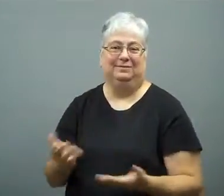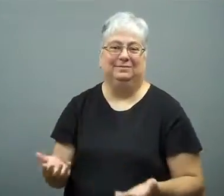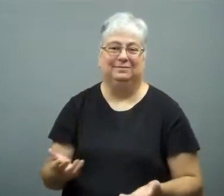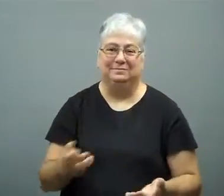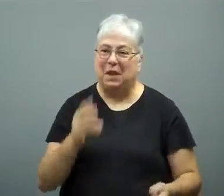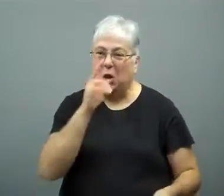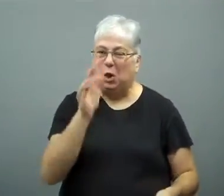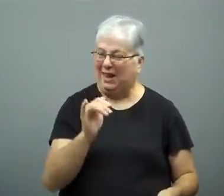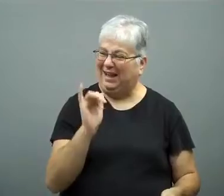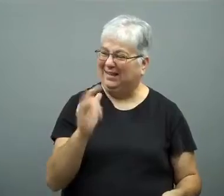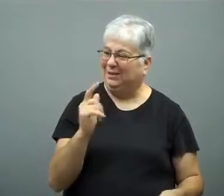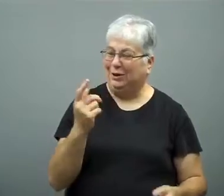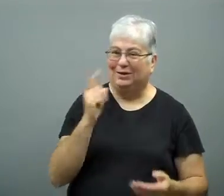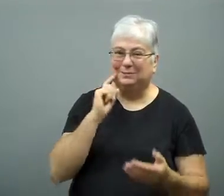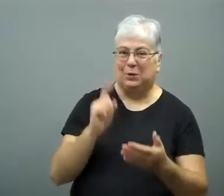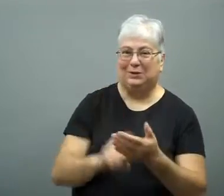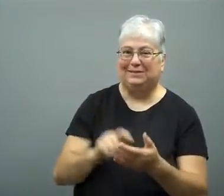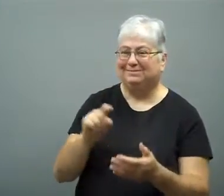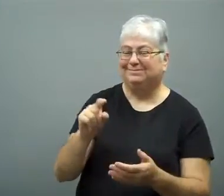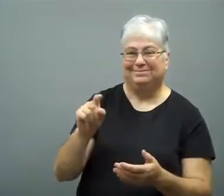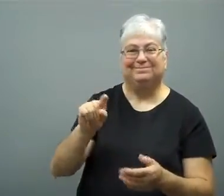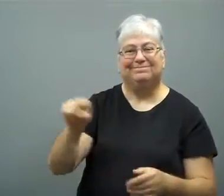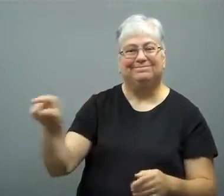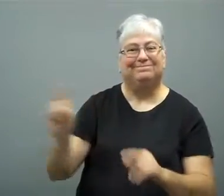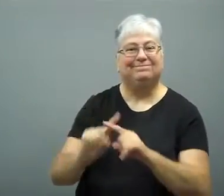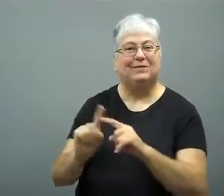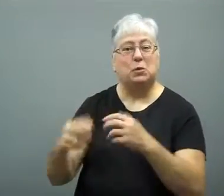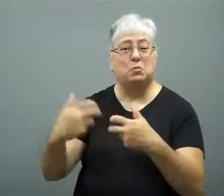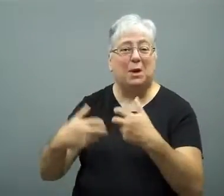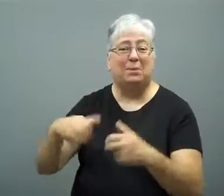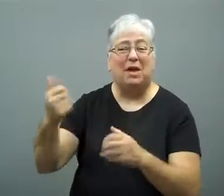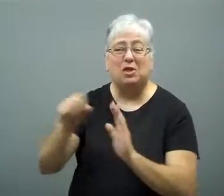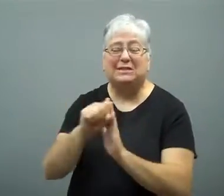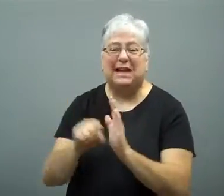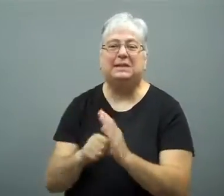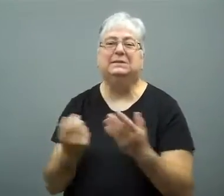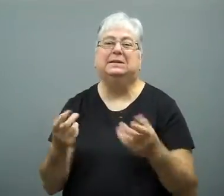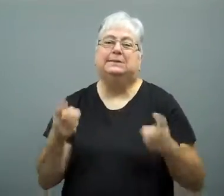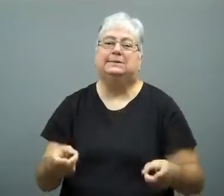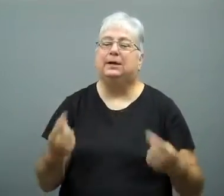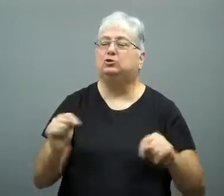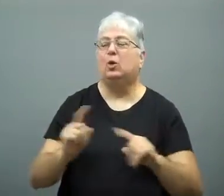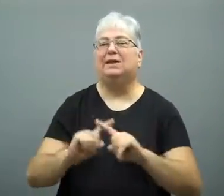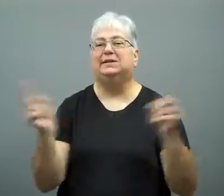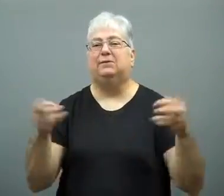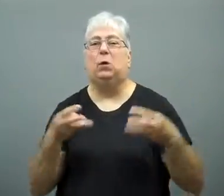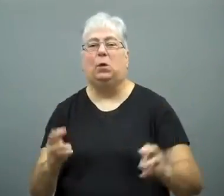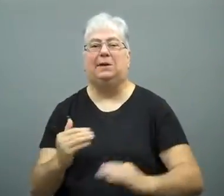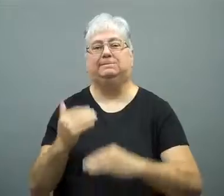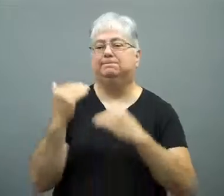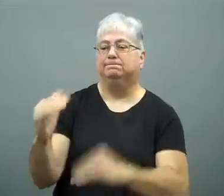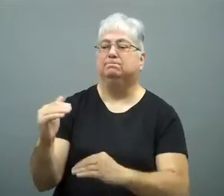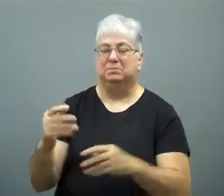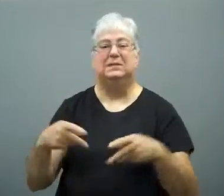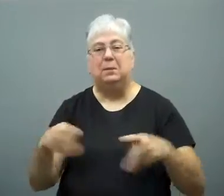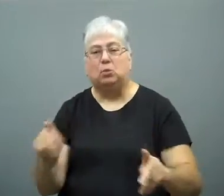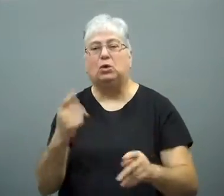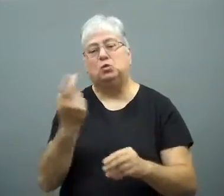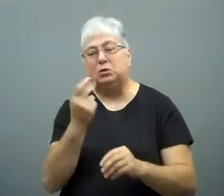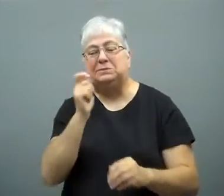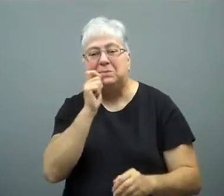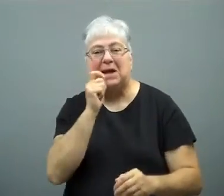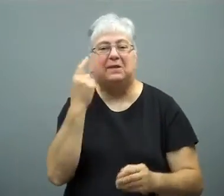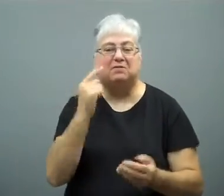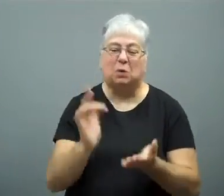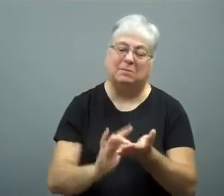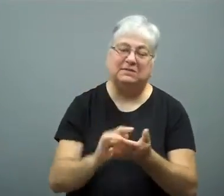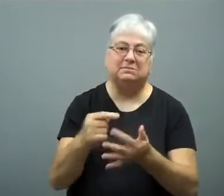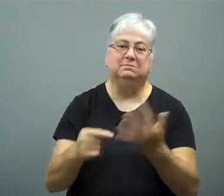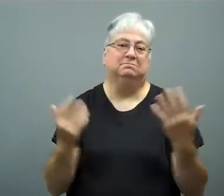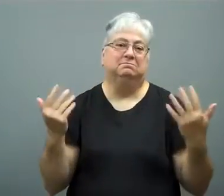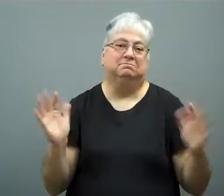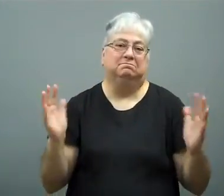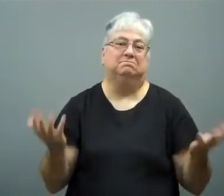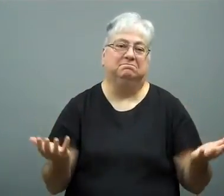It appears Illinois has noted issues in other states